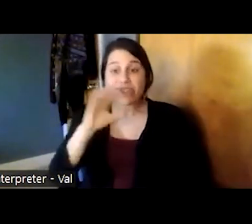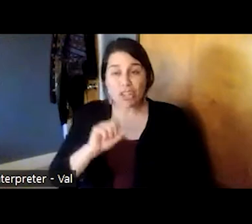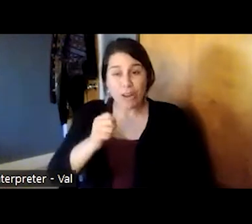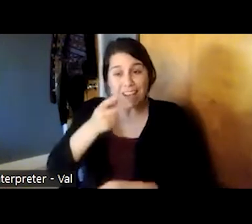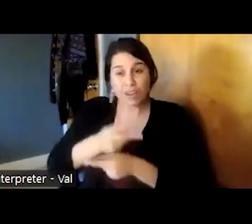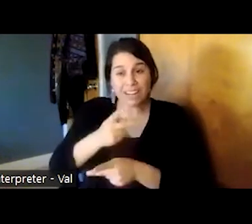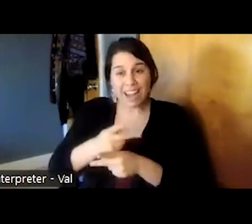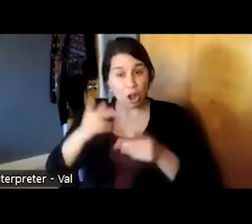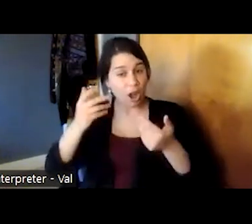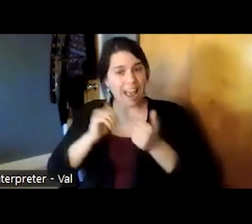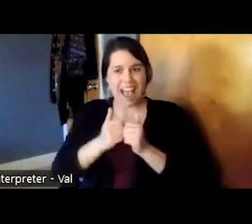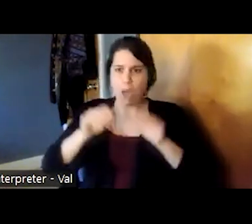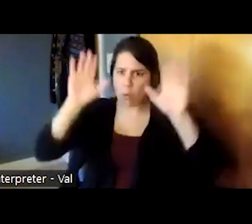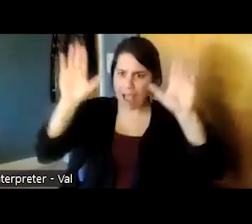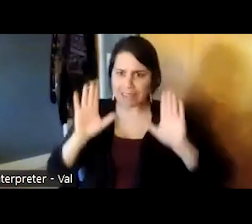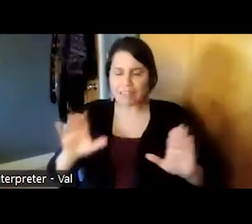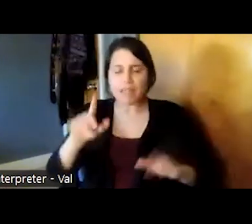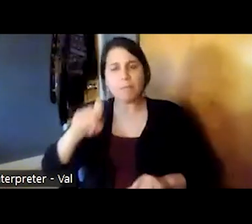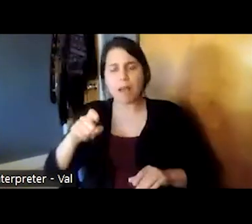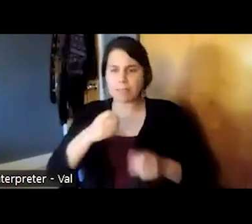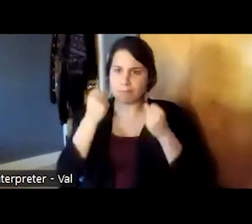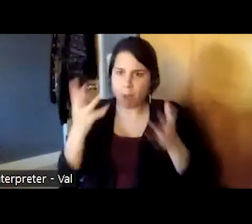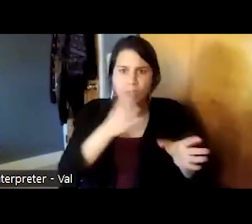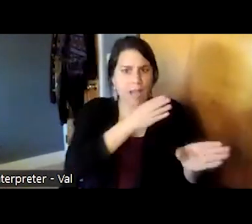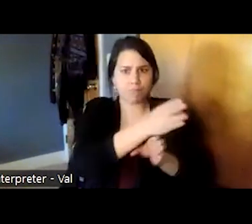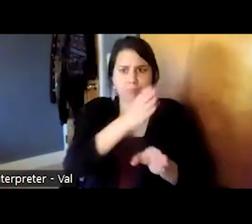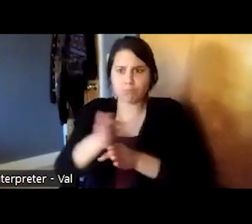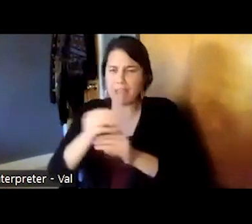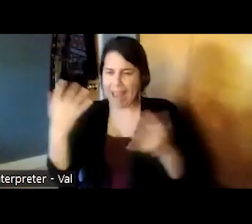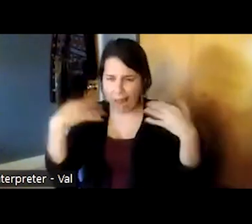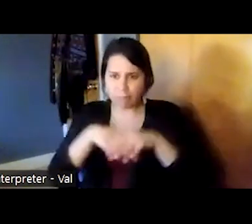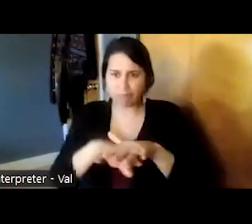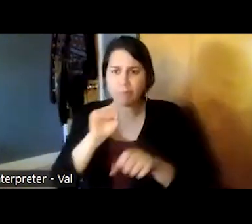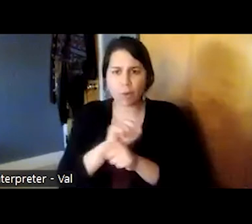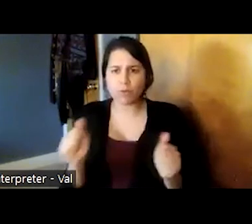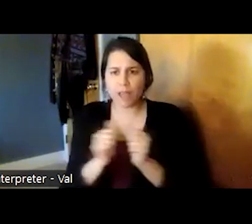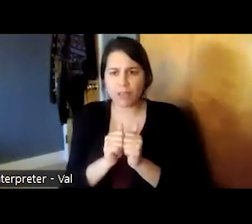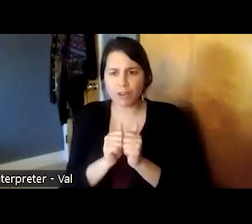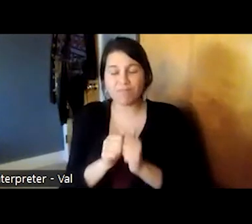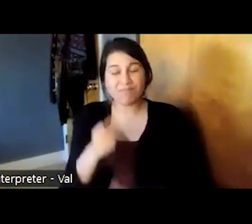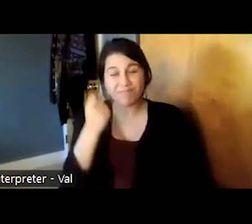interdisciplinary by necessity knowing that there are few geriatric psychiatry services